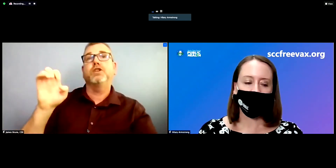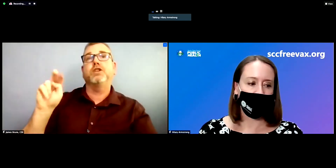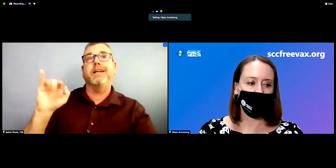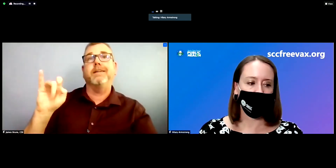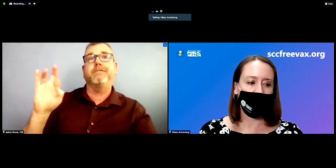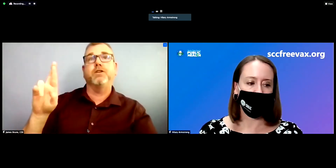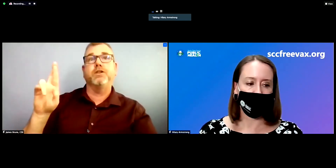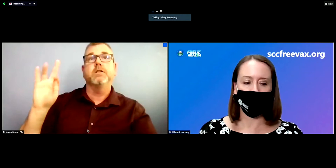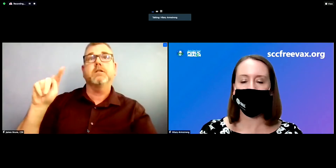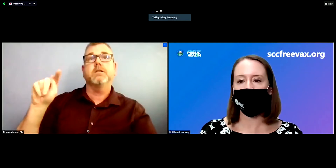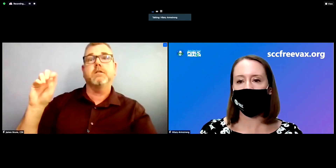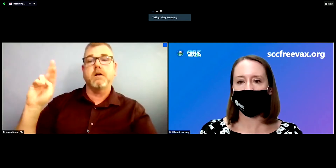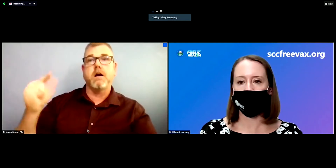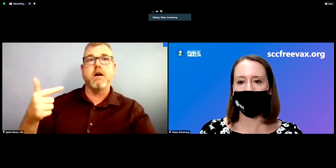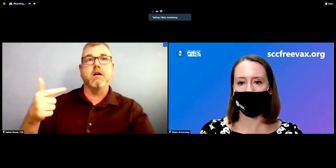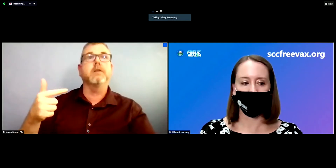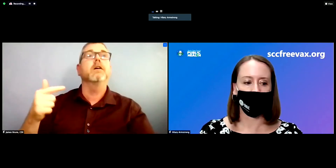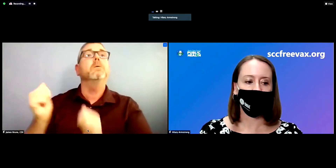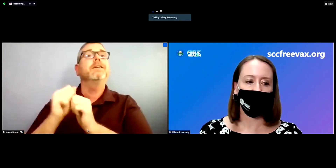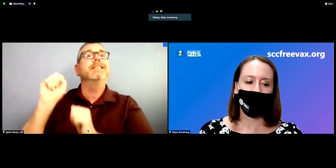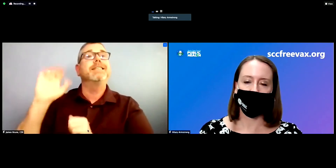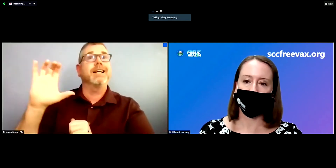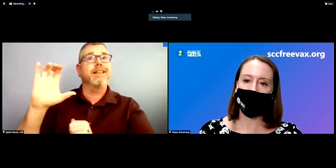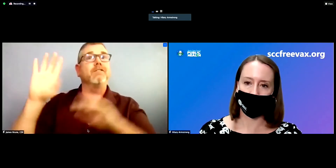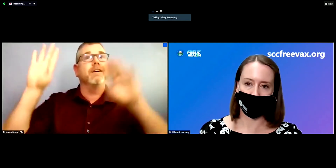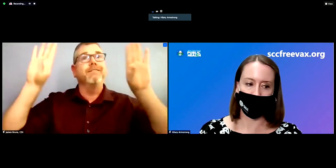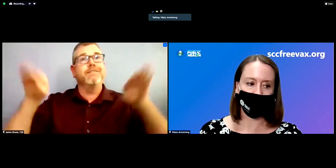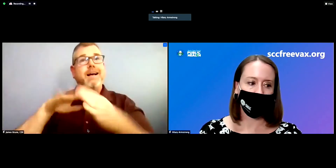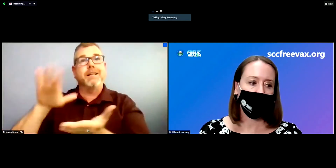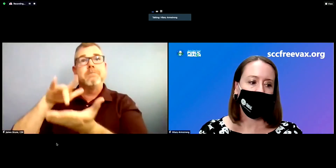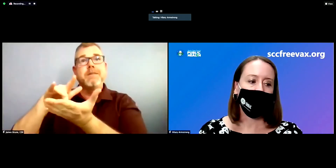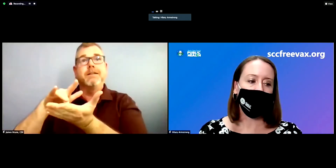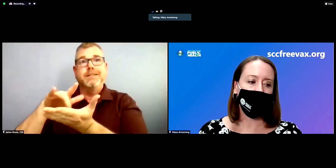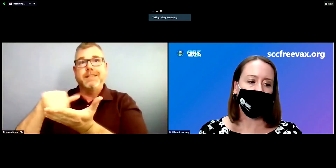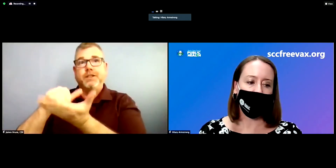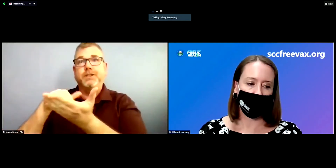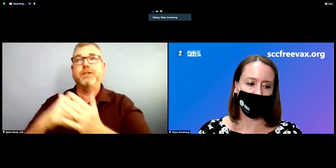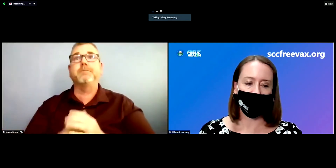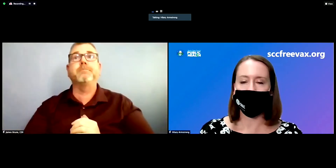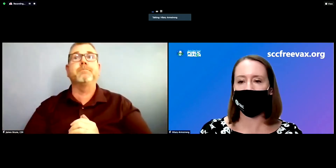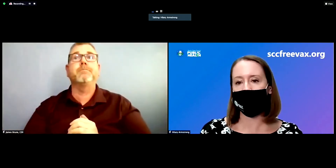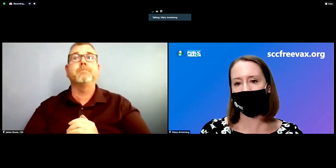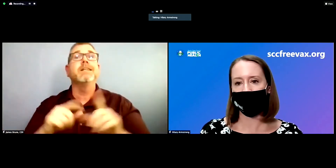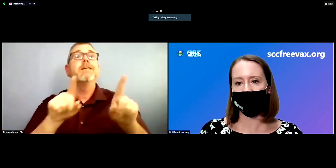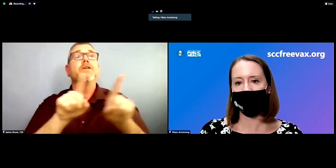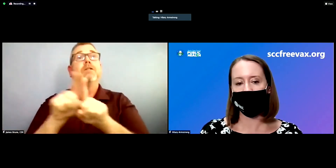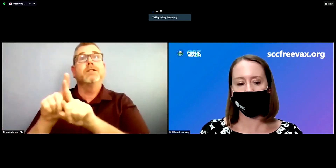today, we have Mountain View City Manager Kimber McCarthy and Mountain View Community Services